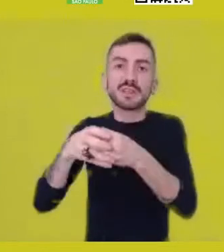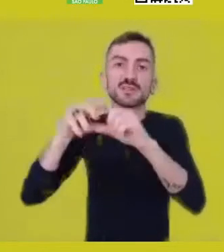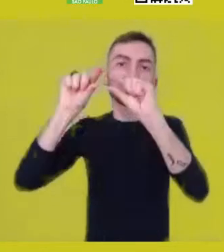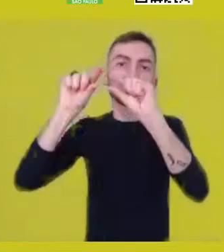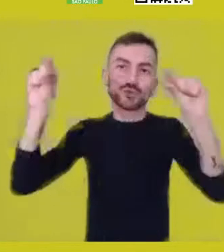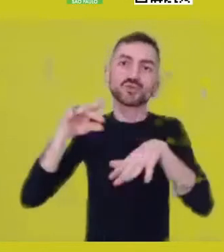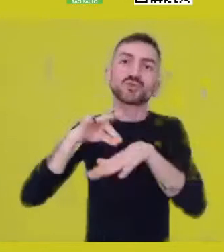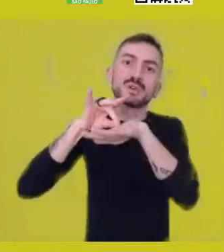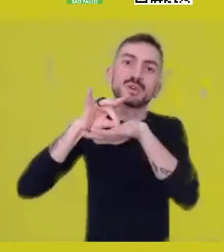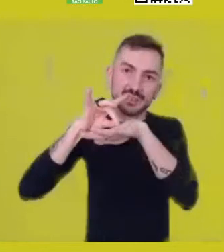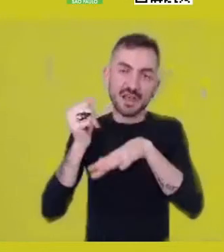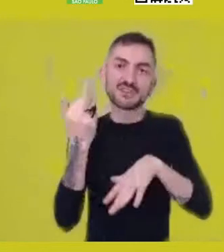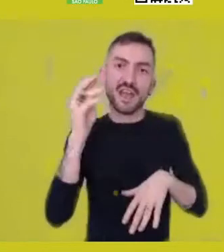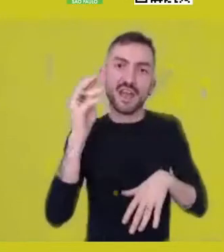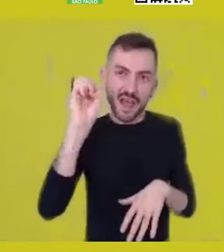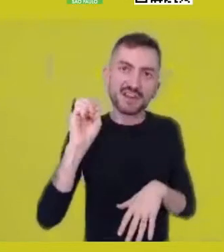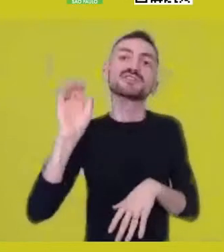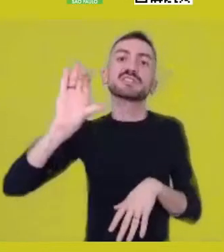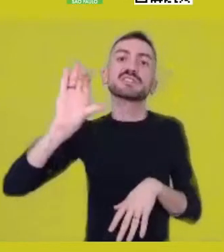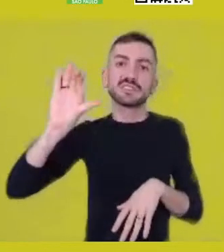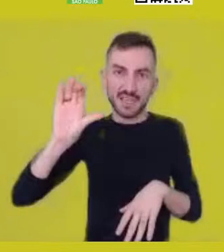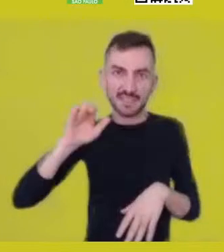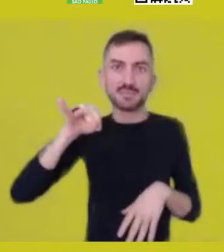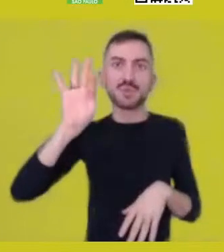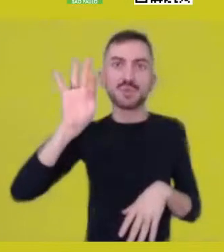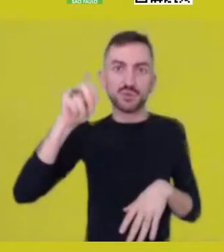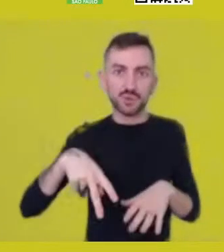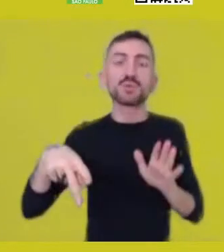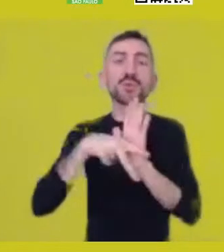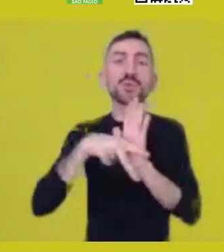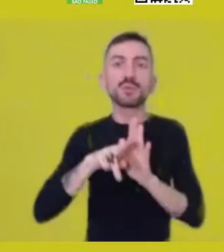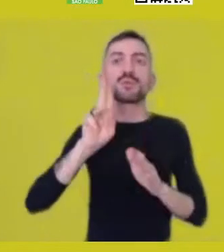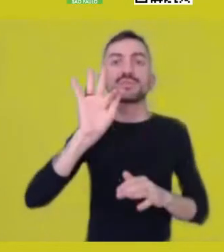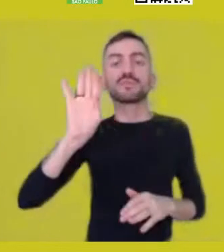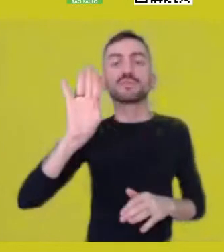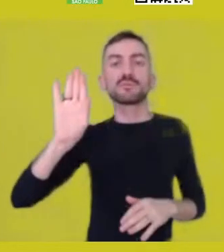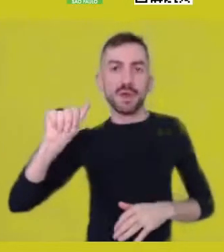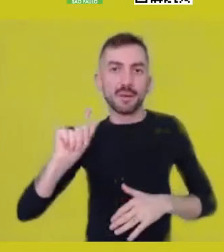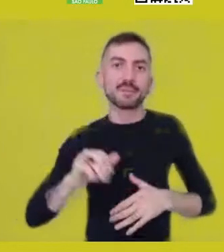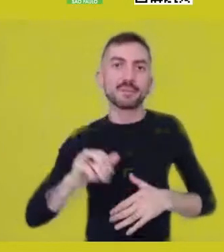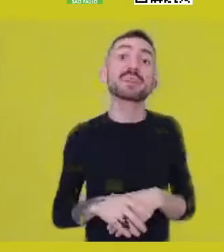Prof. Milton Santos Humanities, Arts and Sciences Institute with a Doctorate in Literature